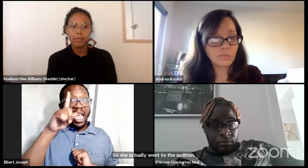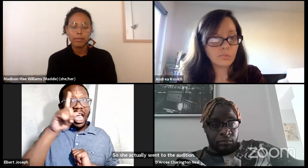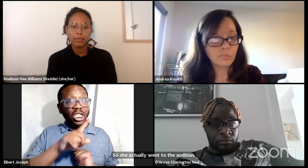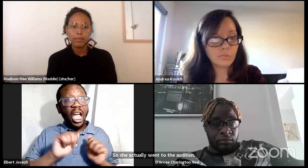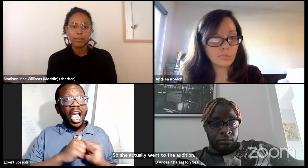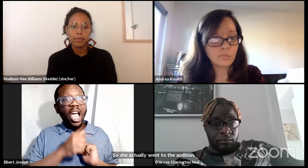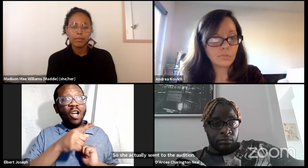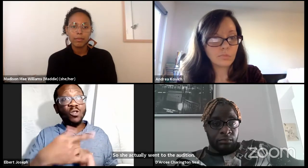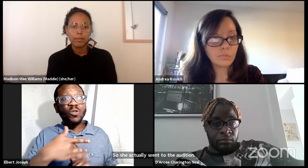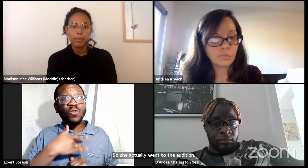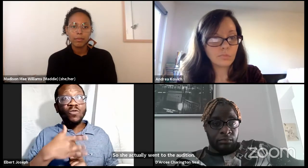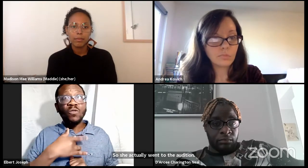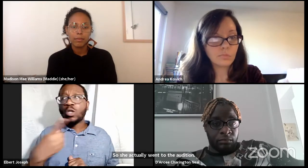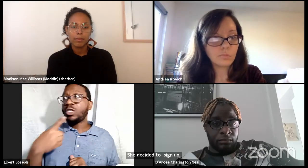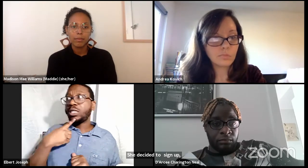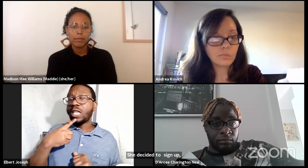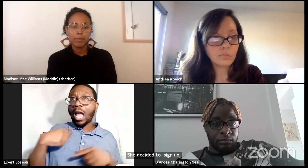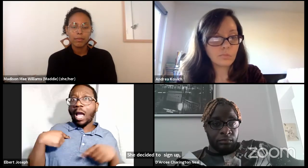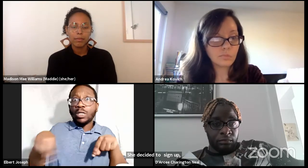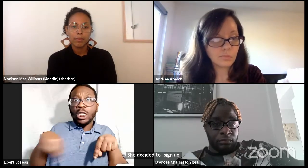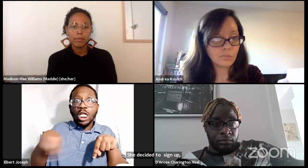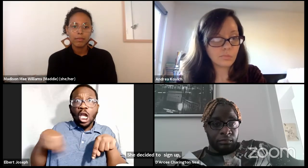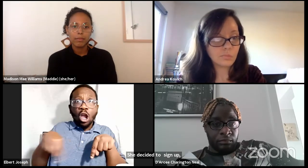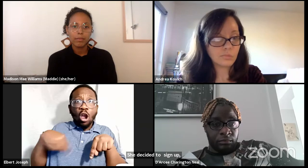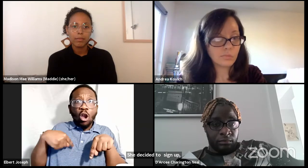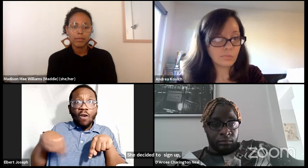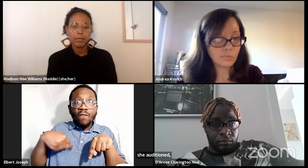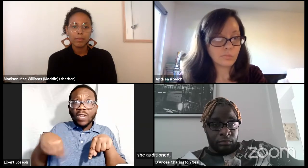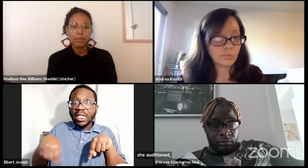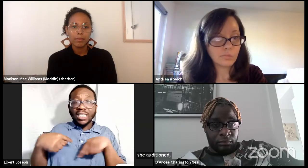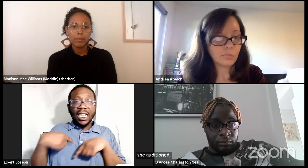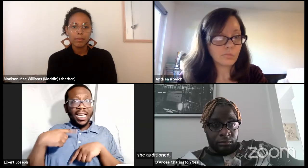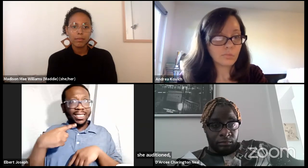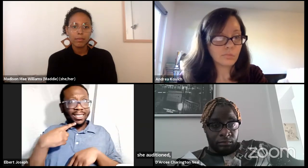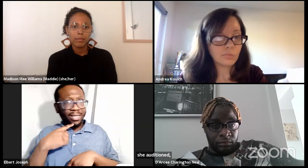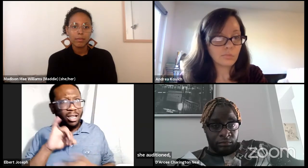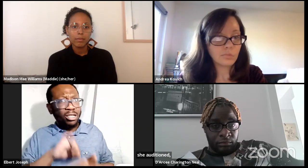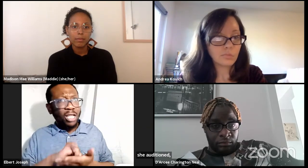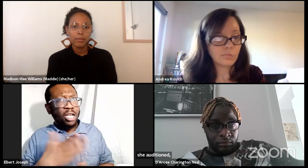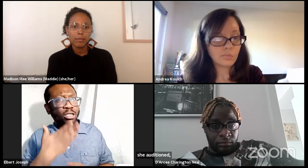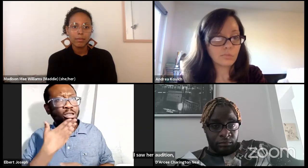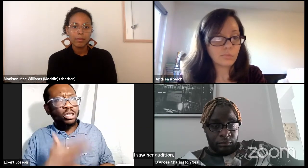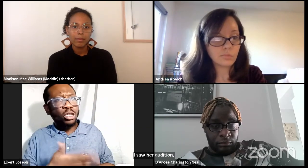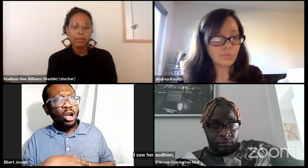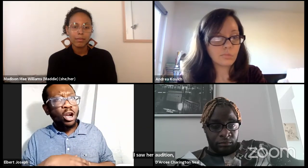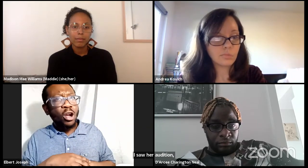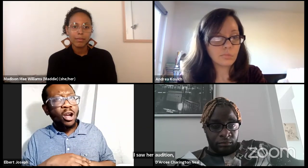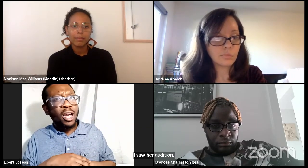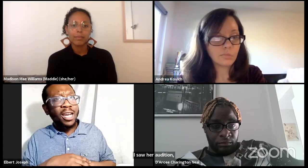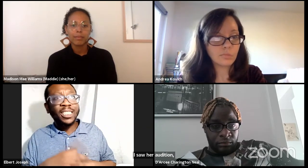I saw her audition. I asked her how she felt. She said, "Oh my goodness I was so nervous."